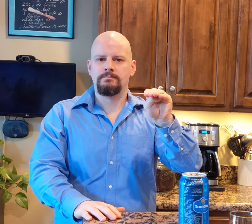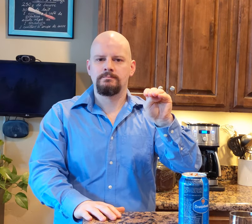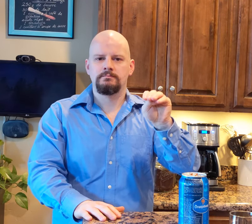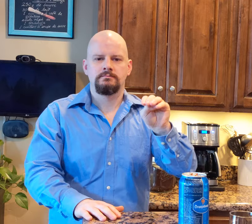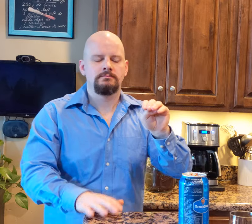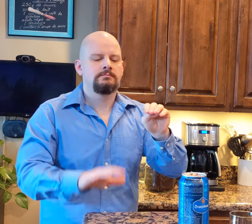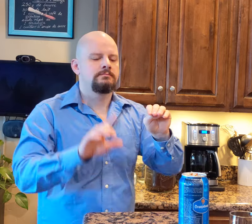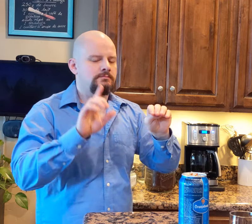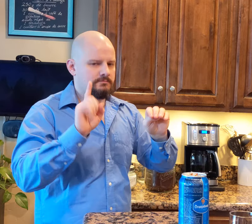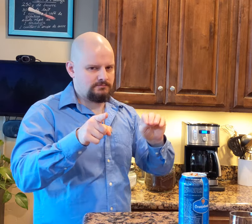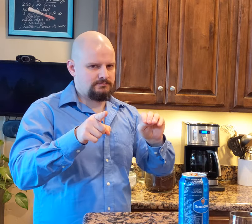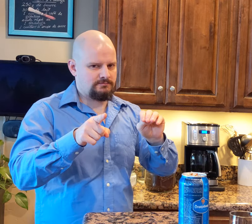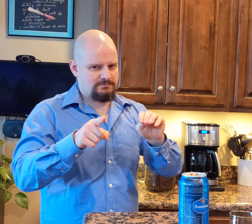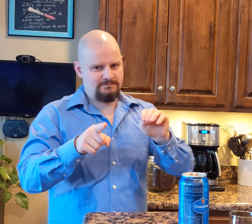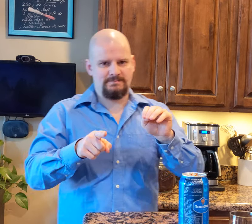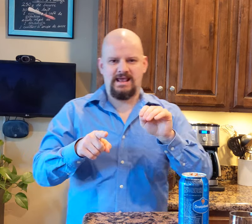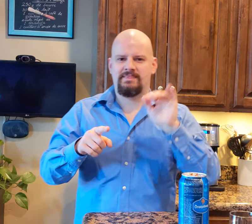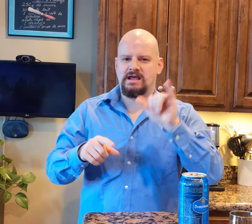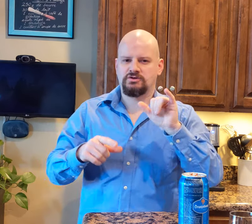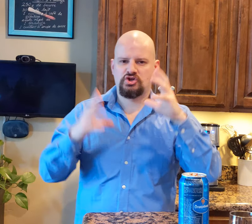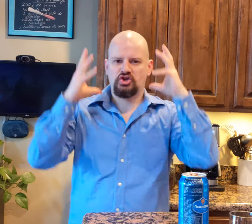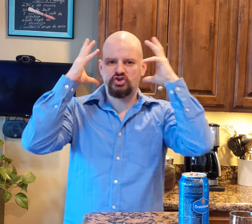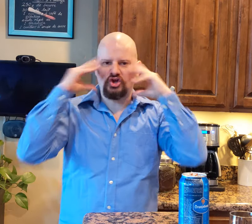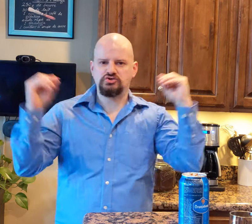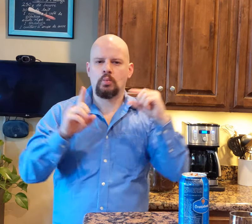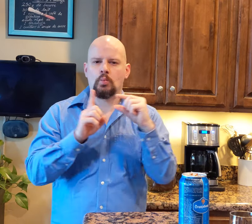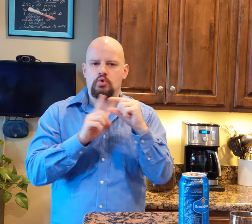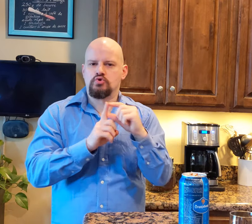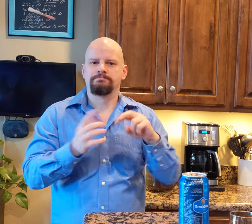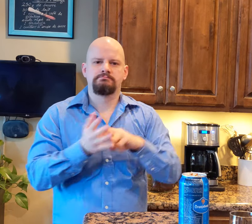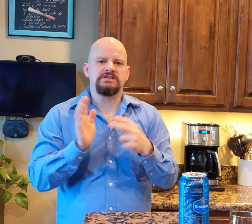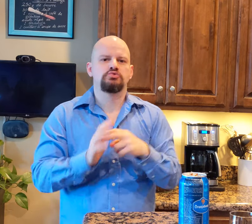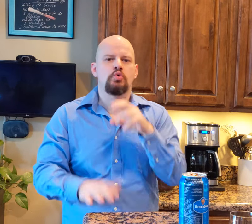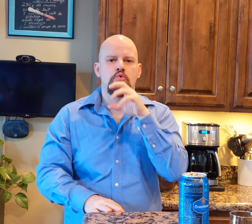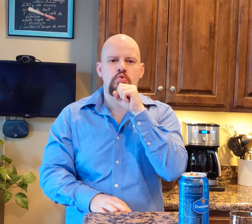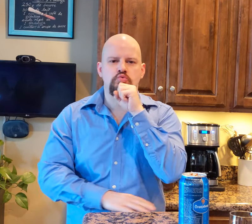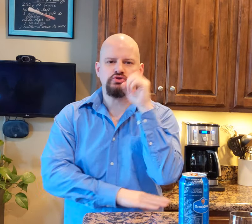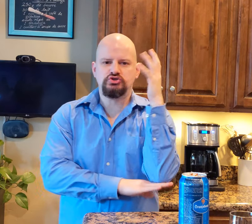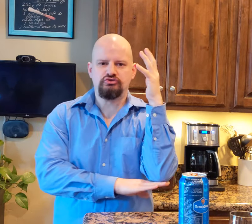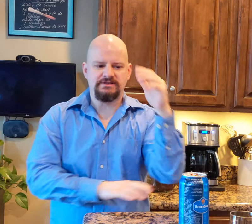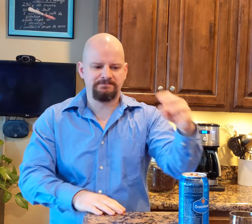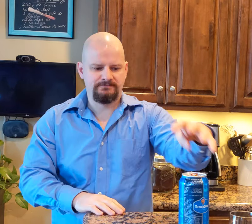that's Dutch for orange tree.